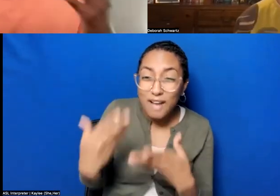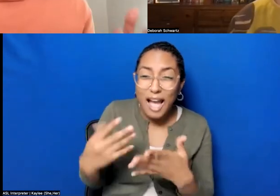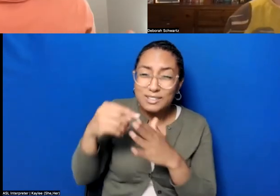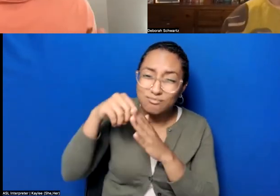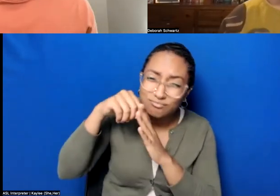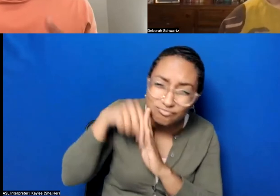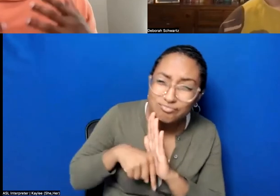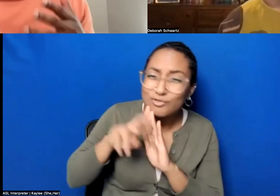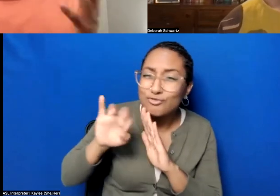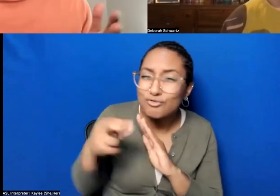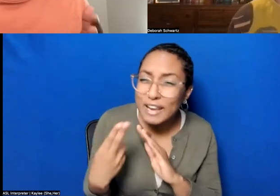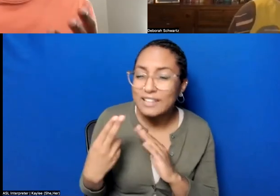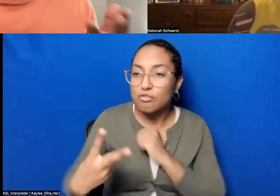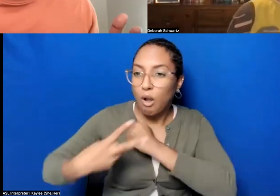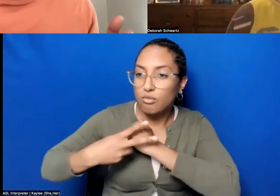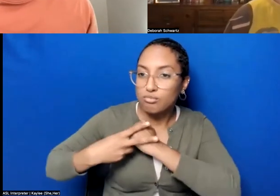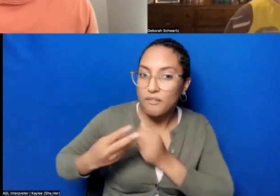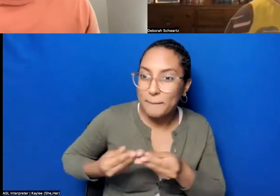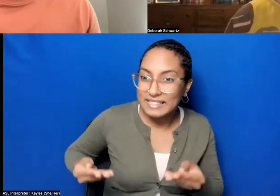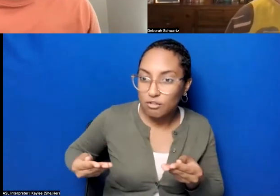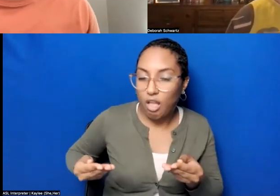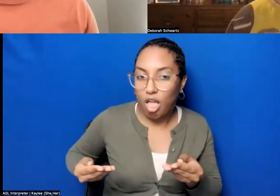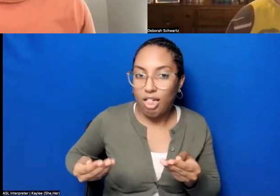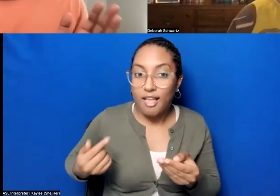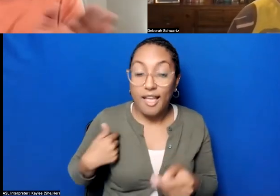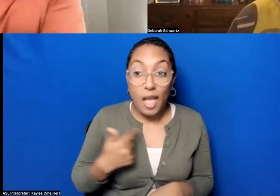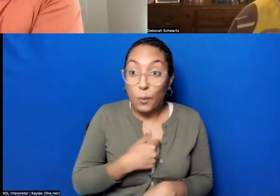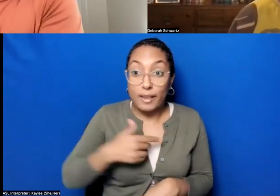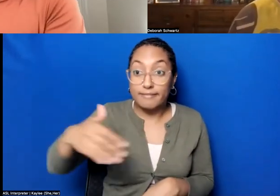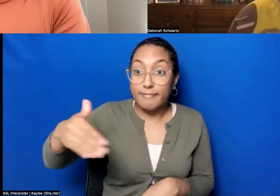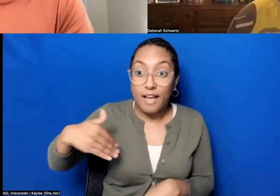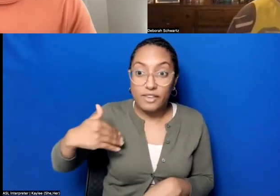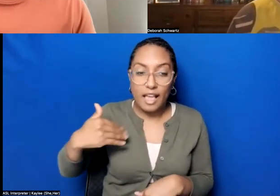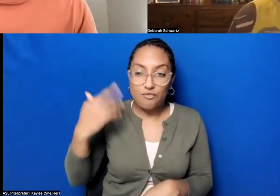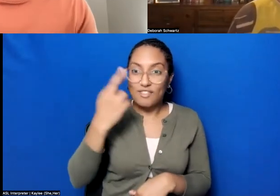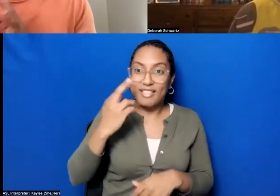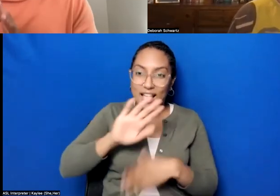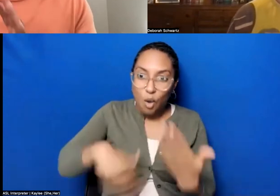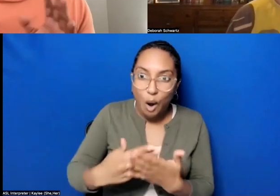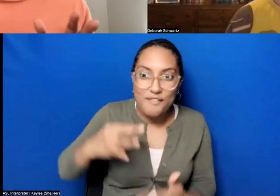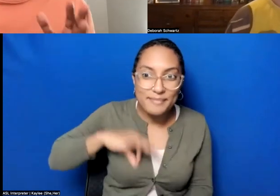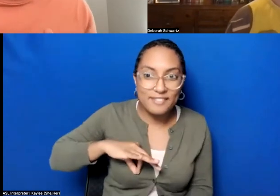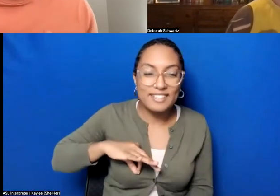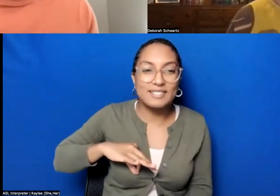of which we have yet to really reap, and it'll be generations from now, so like- I really like